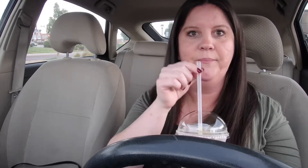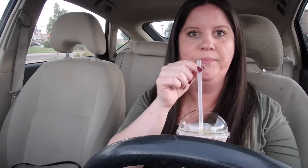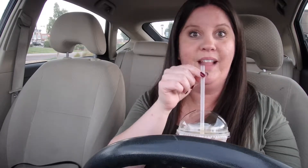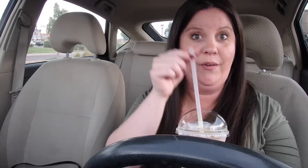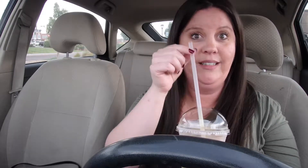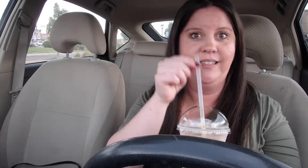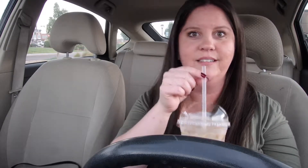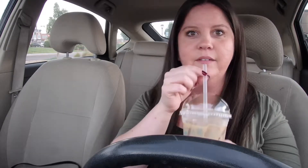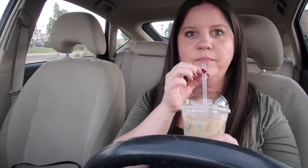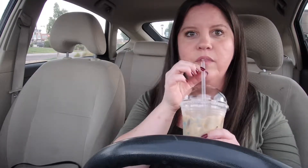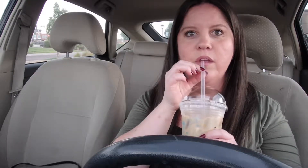Now we're gonna taste it